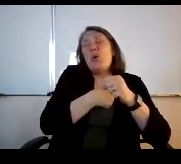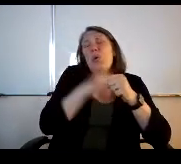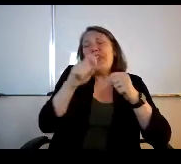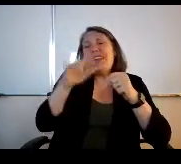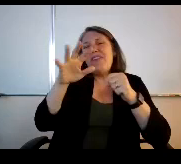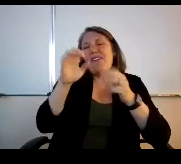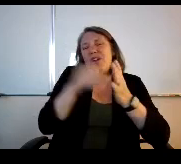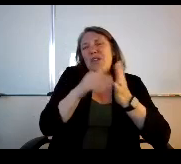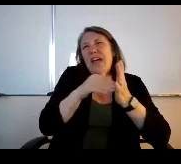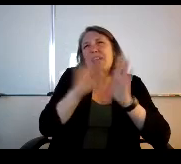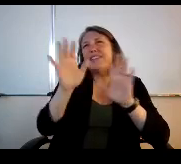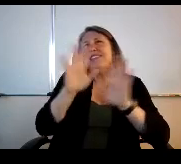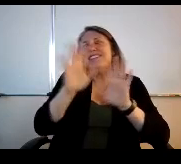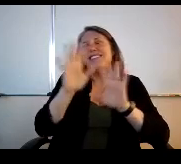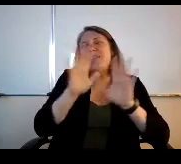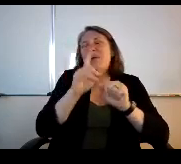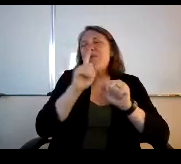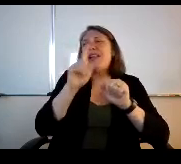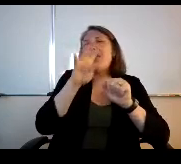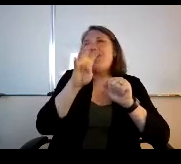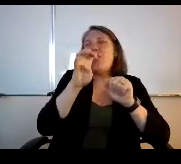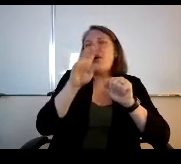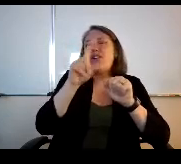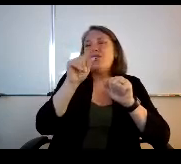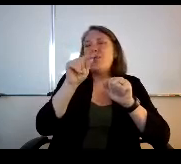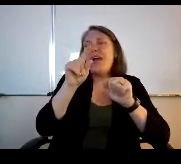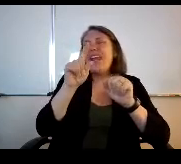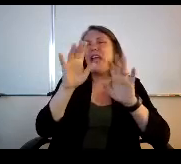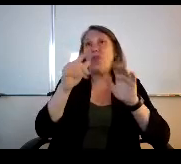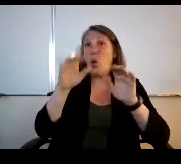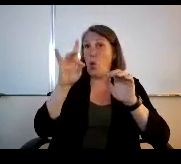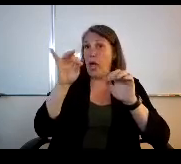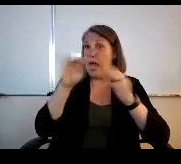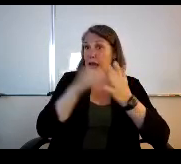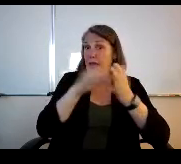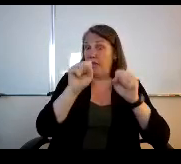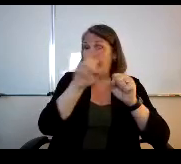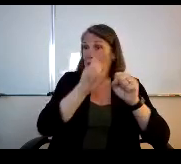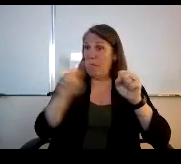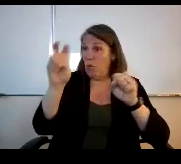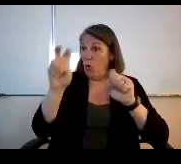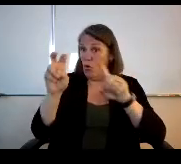We'd like to move the 80,000 over to something else. That's some of the flexibility that